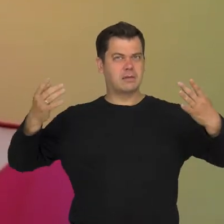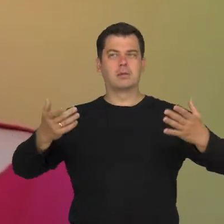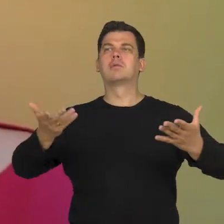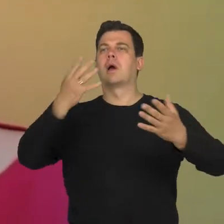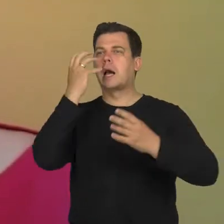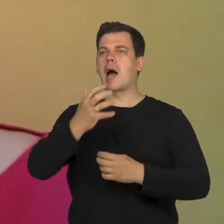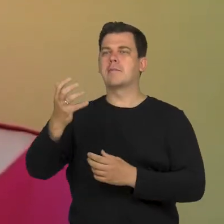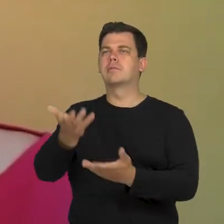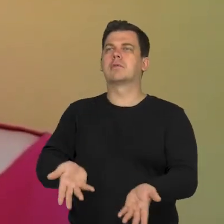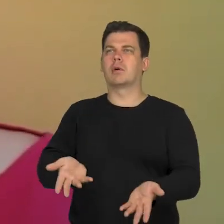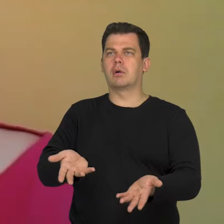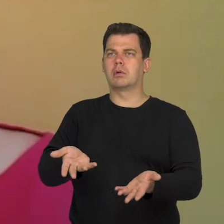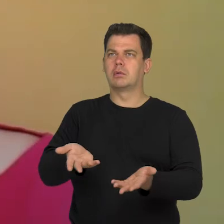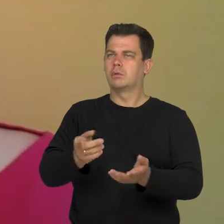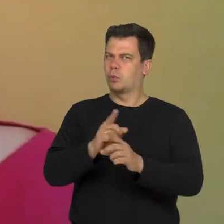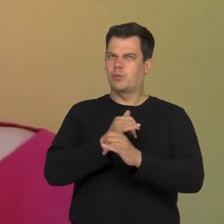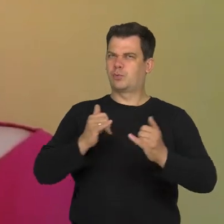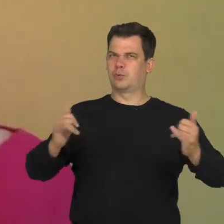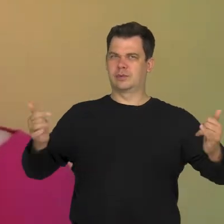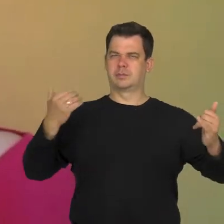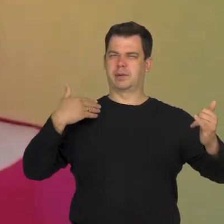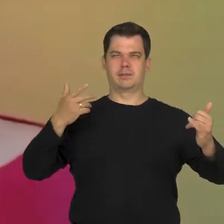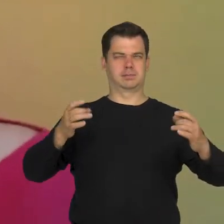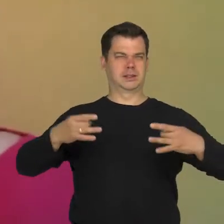I could say various things